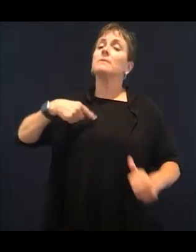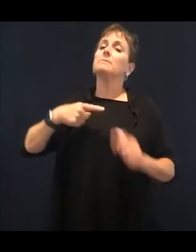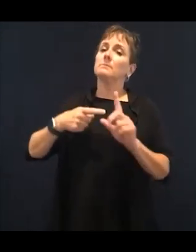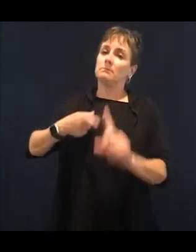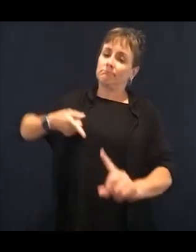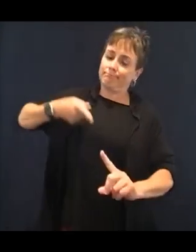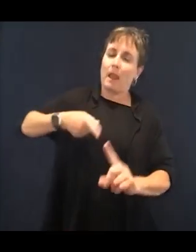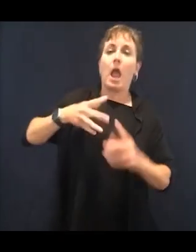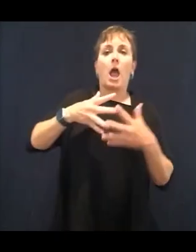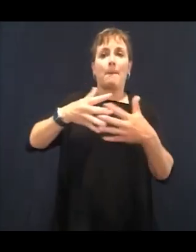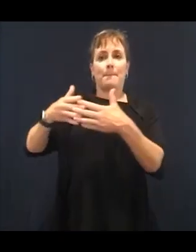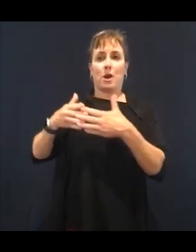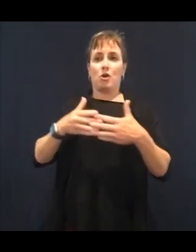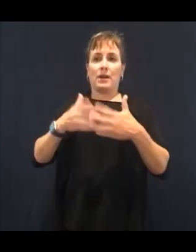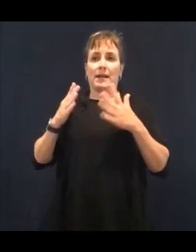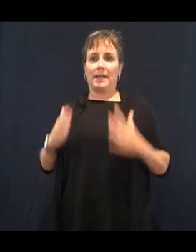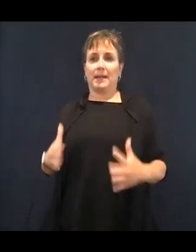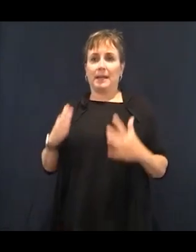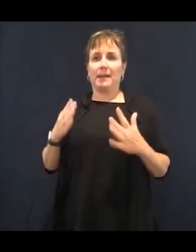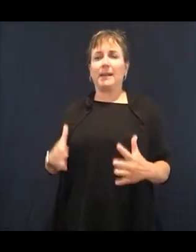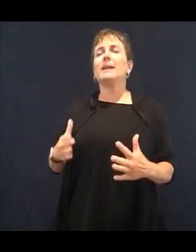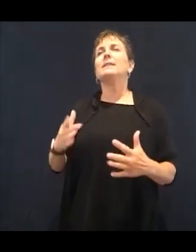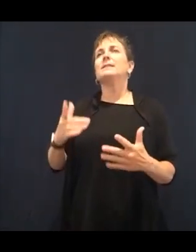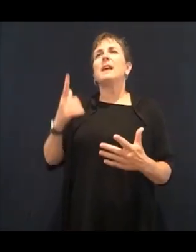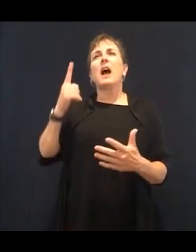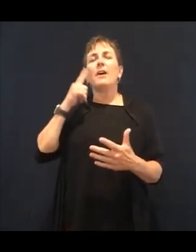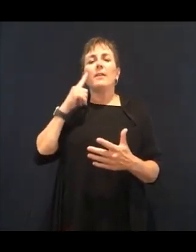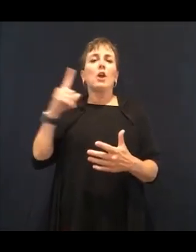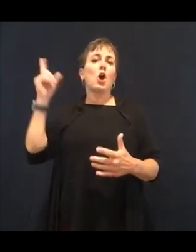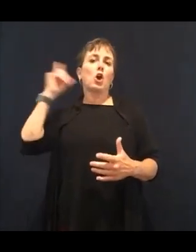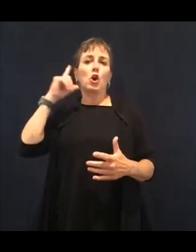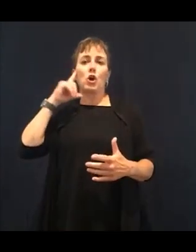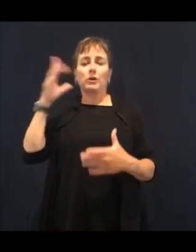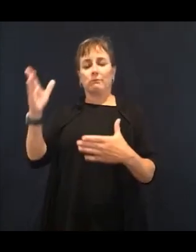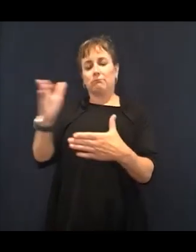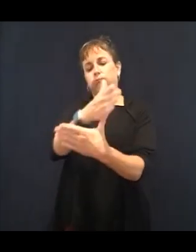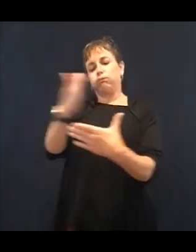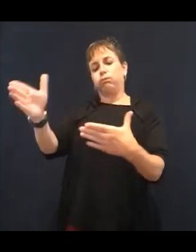of Americans are chronically dehydrated.